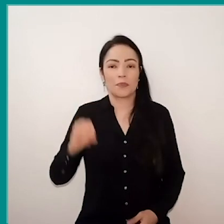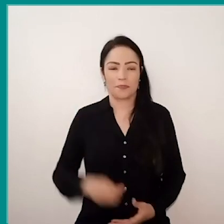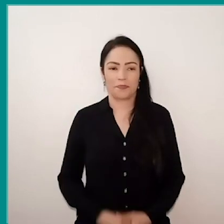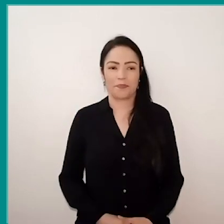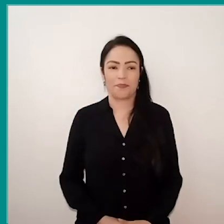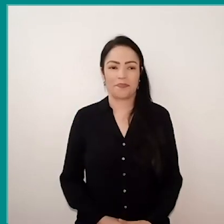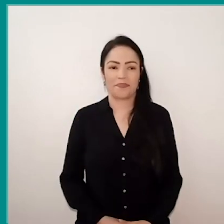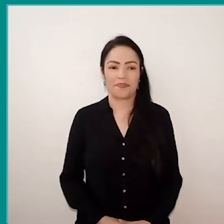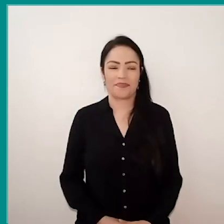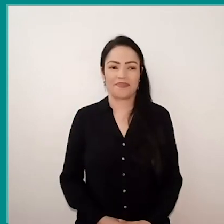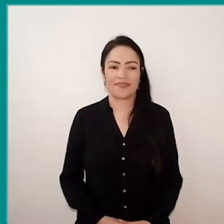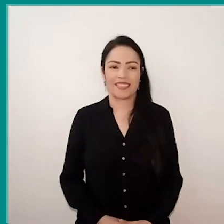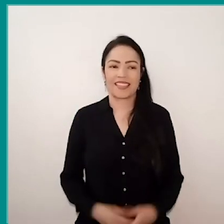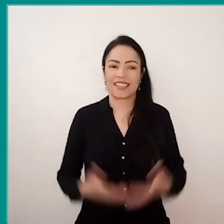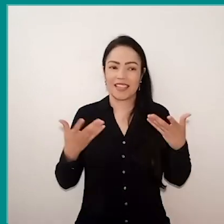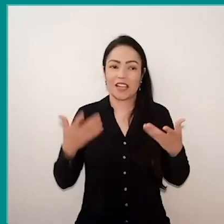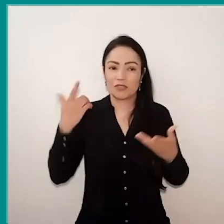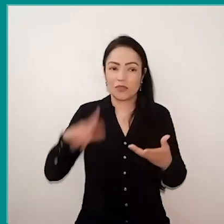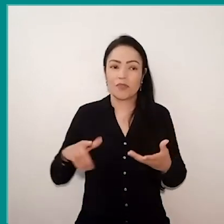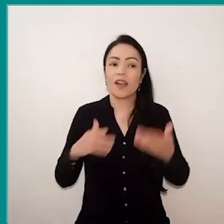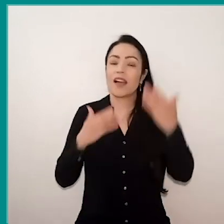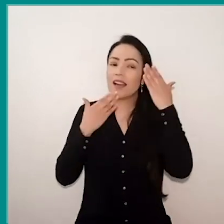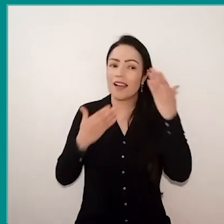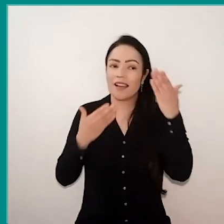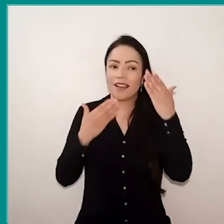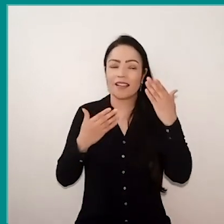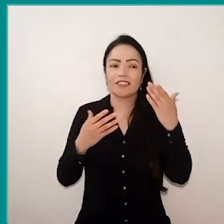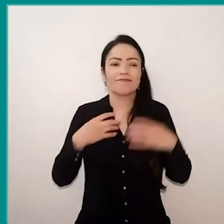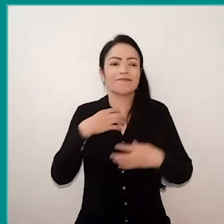Well, I would like to thank for the invitation again, I was very happy with this experience,